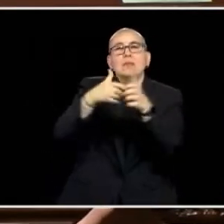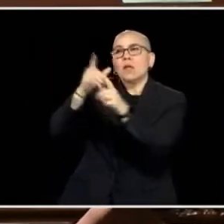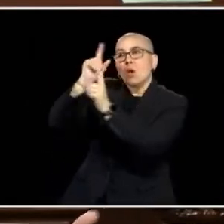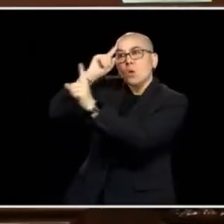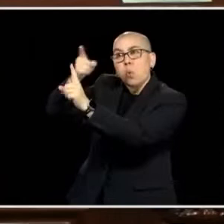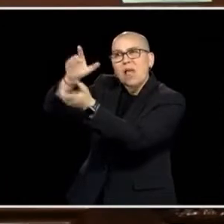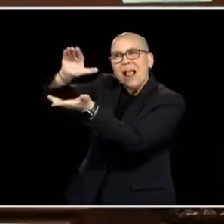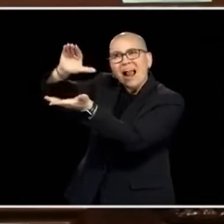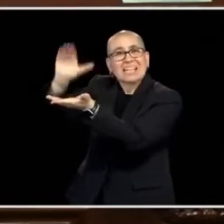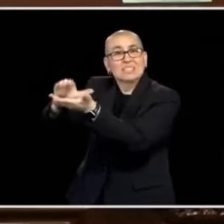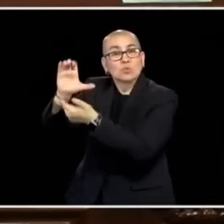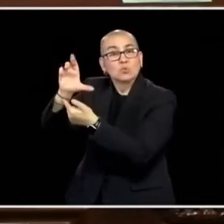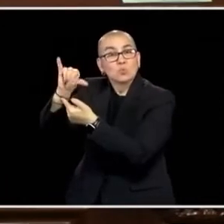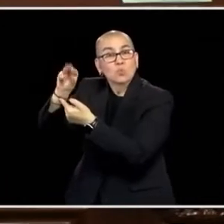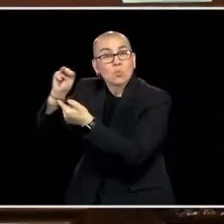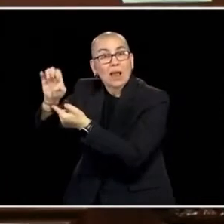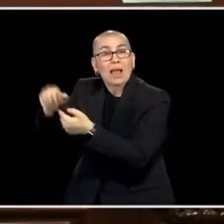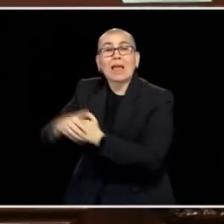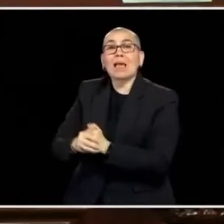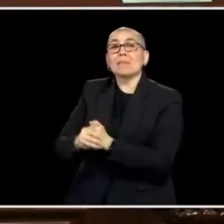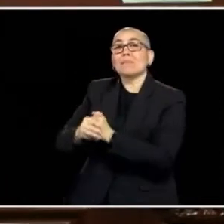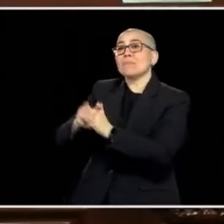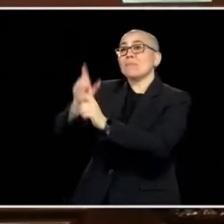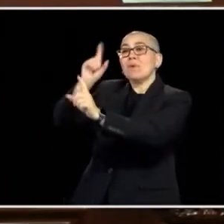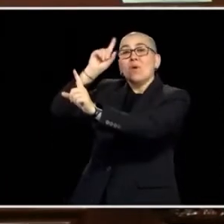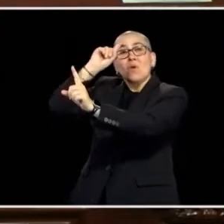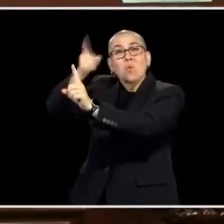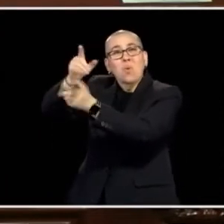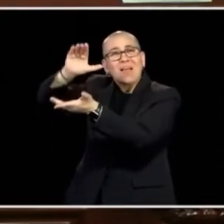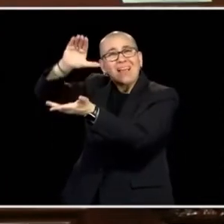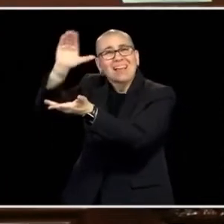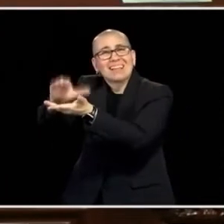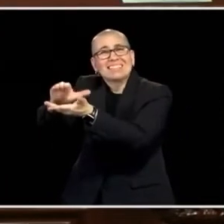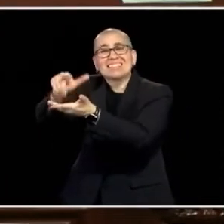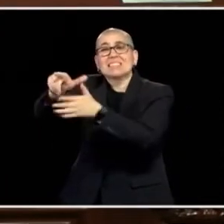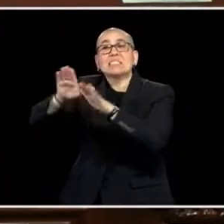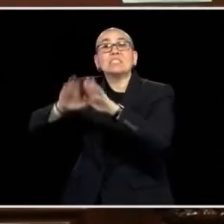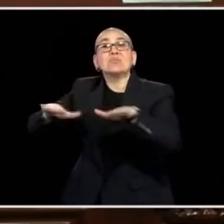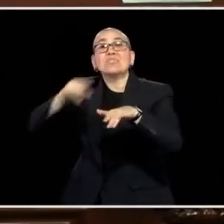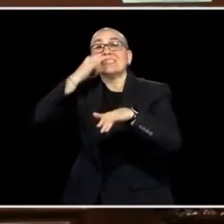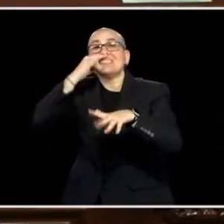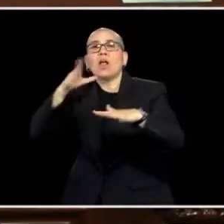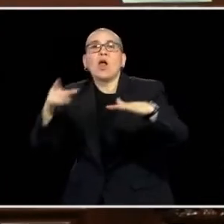YOUTH THAT ARE GOING IN BOUND DIRECTIONS. THIS HAG A CAPACITY, PUBLIC SAFETY CAN BE THERE, WE CAN